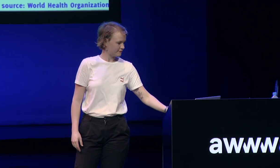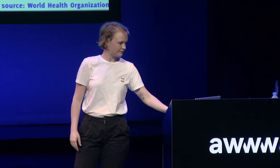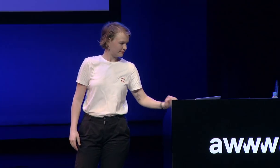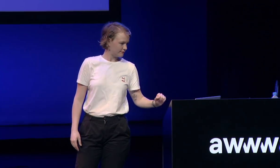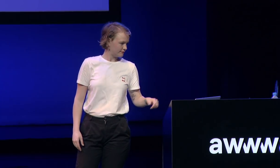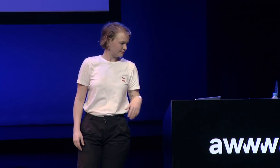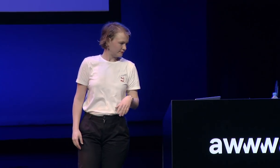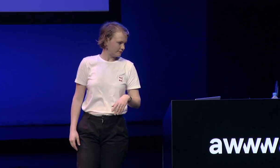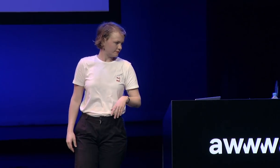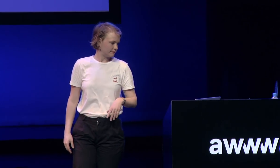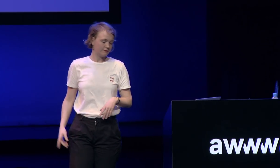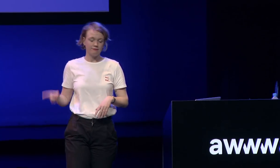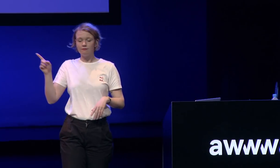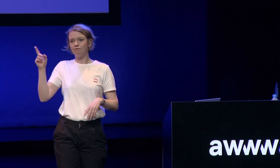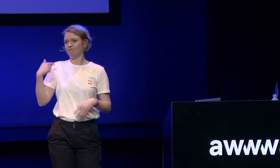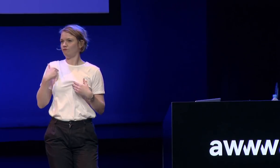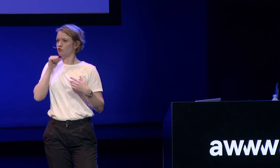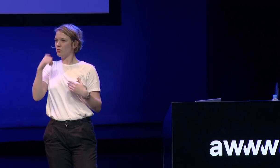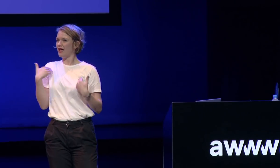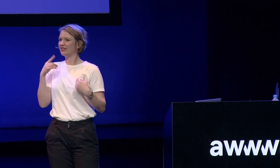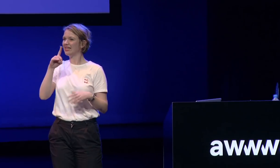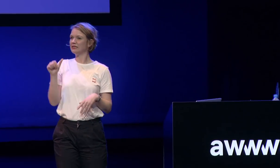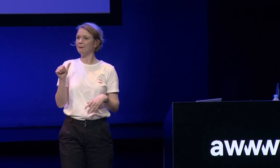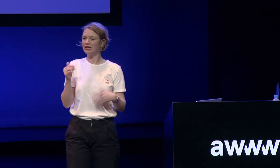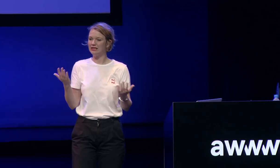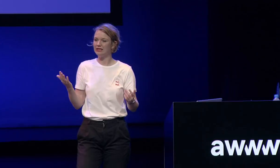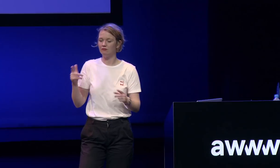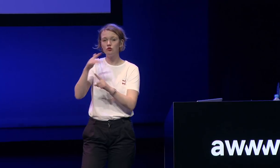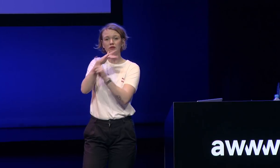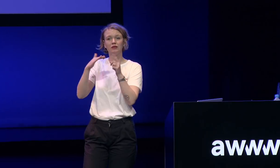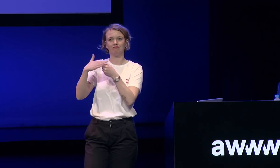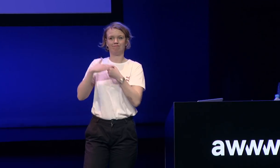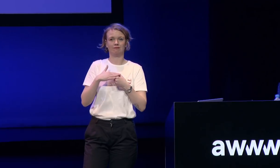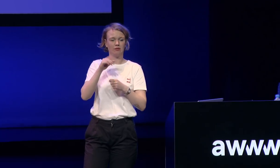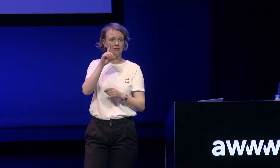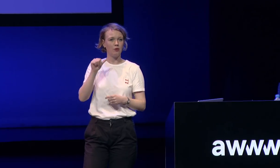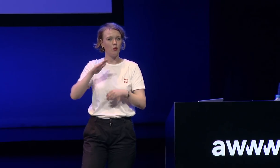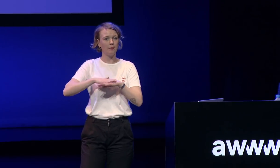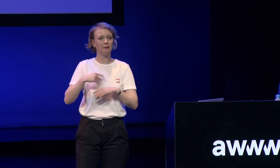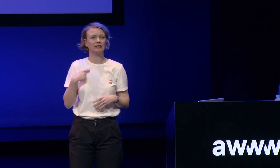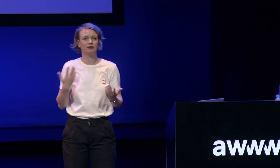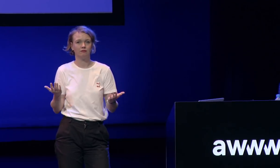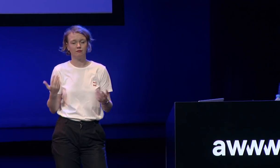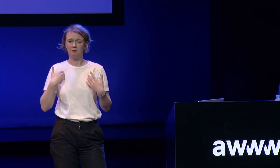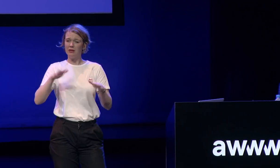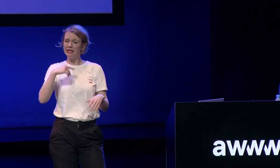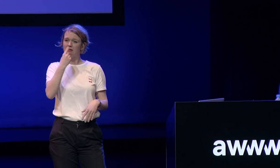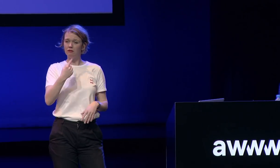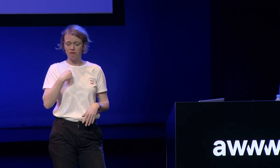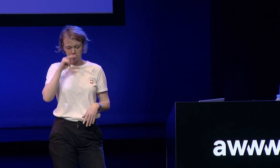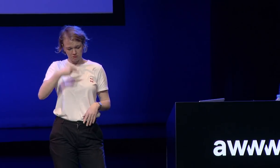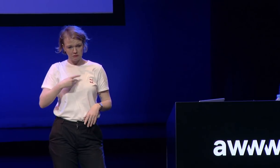I don't have a disability Society makes me disabled it's the mismatch with